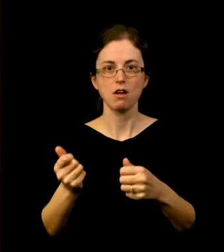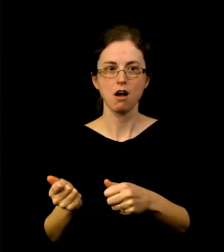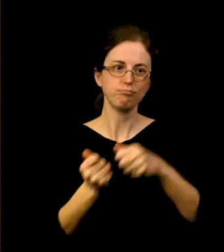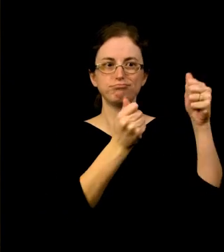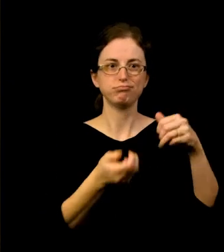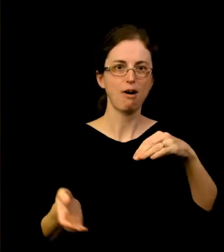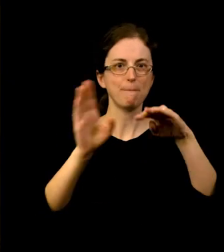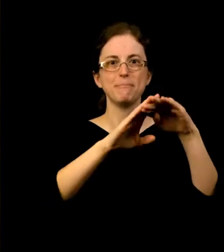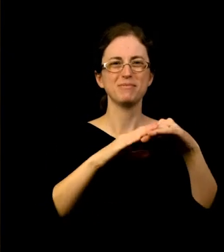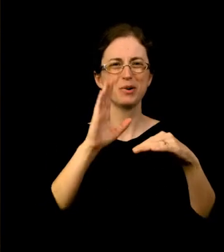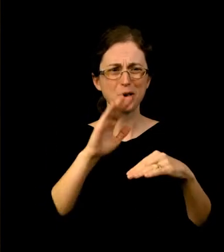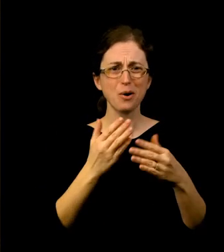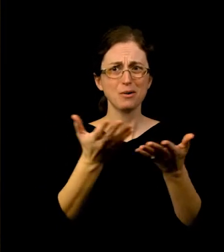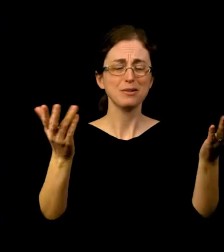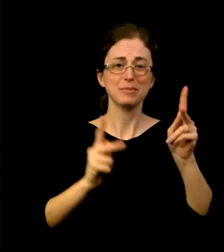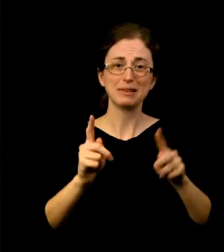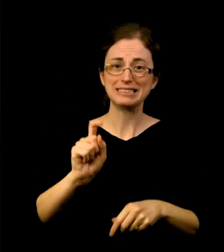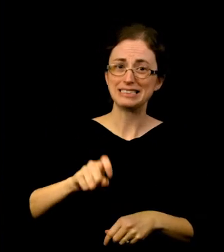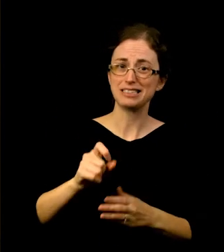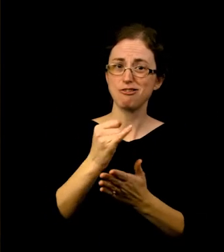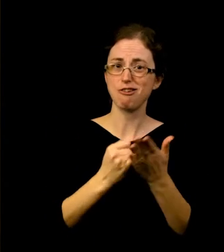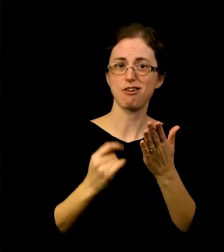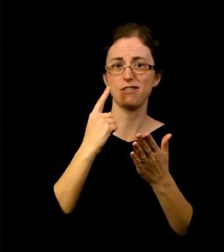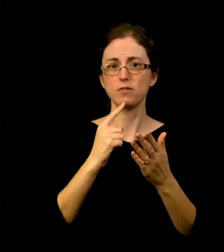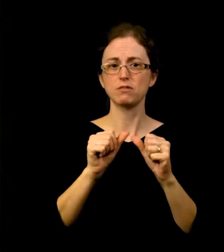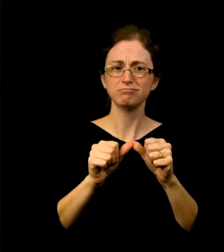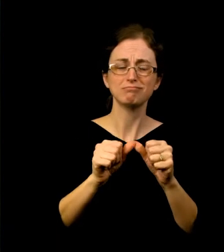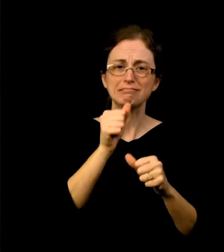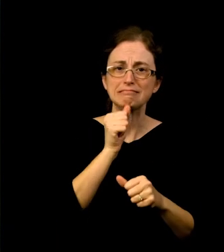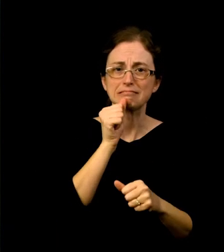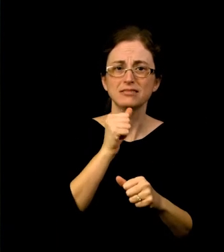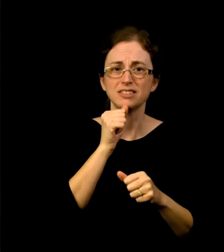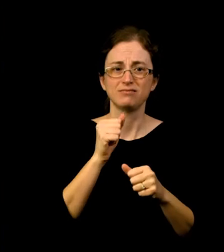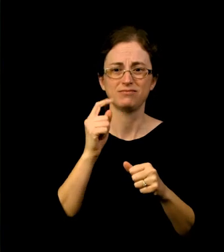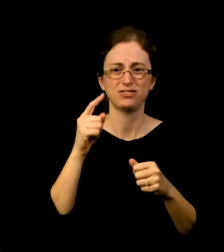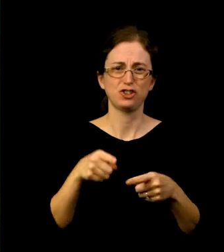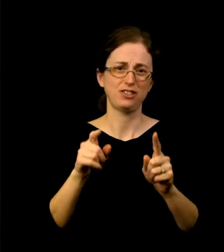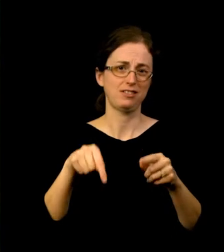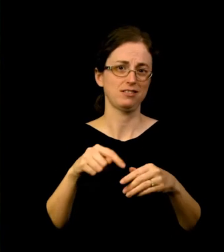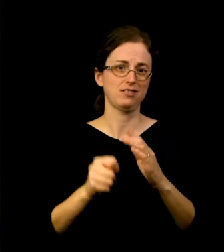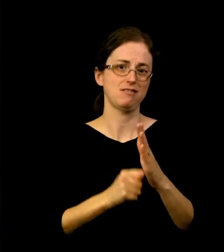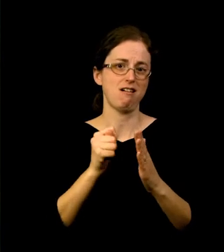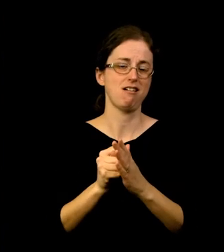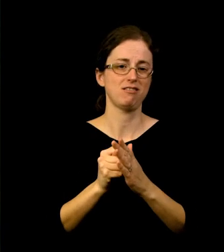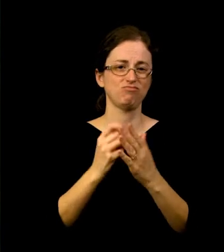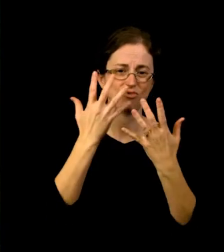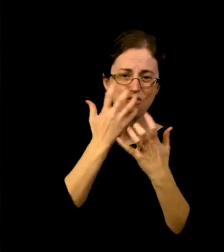needed art to sustain them during what was such a dark and lonely time. So the way that our Learning and Community Partnerships